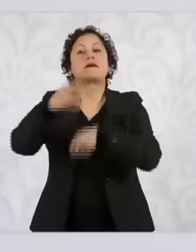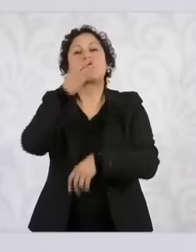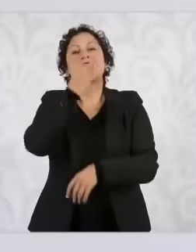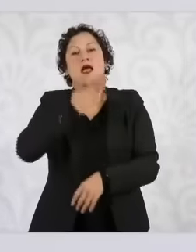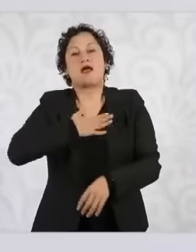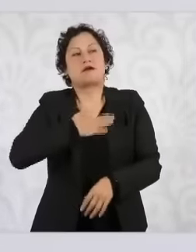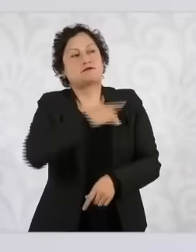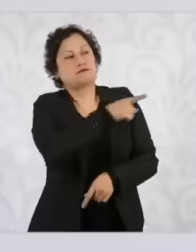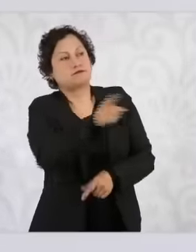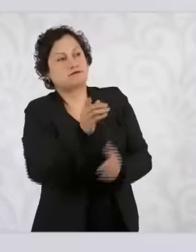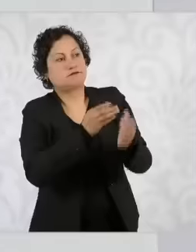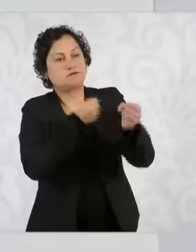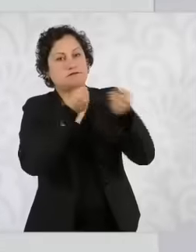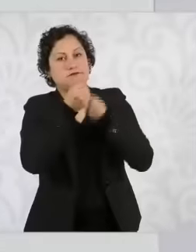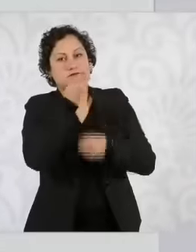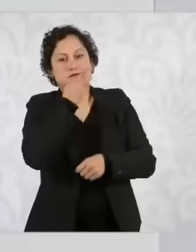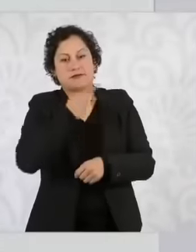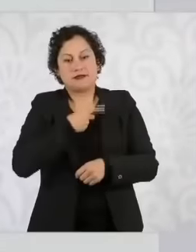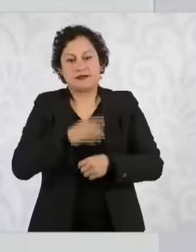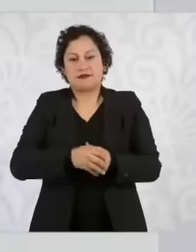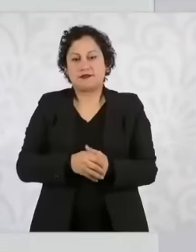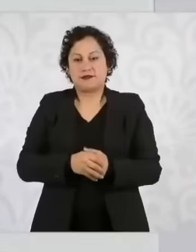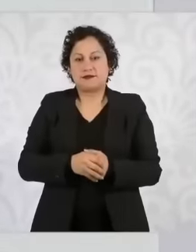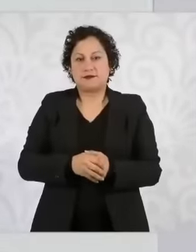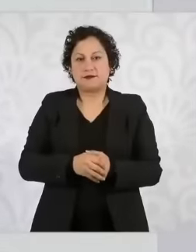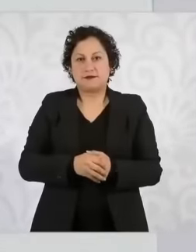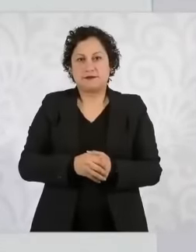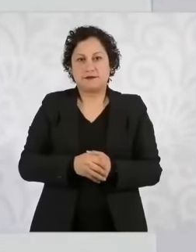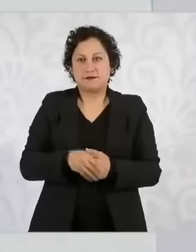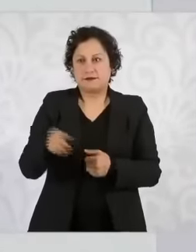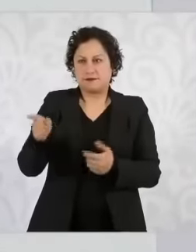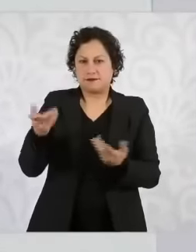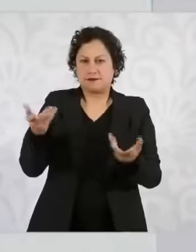Elín. What does he mean?